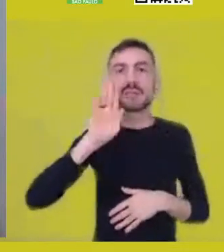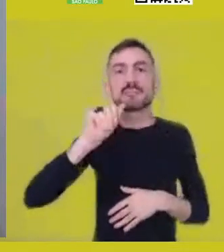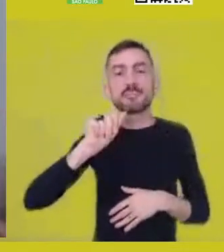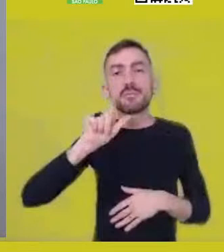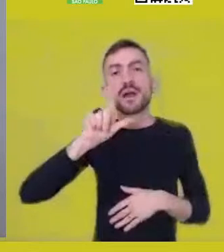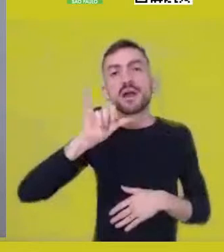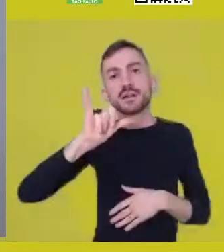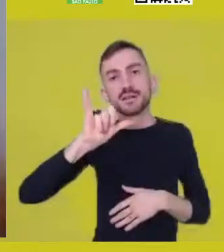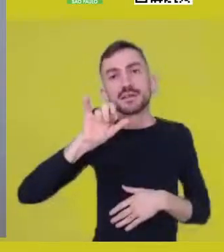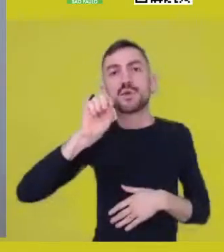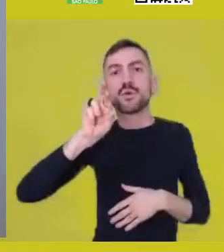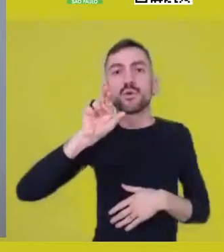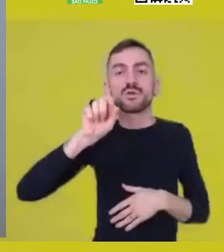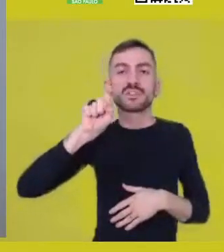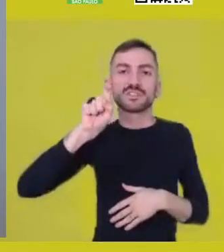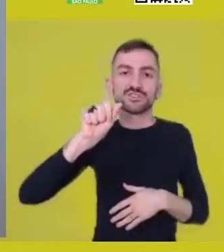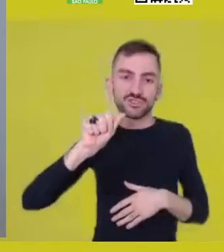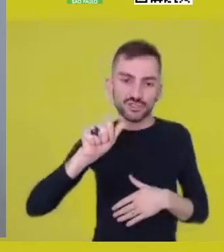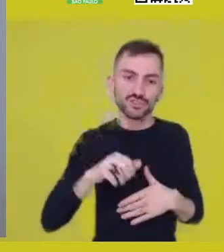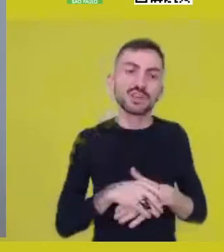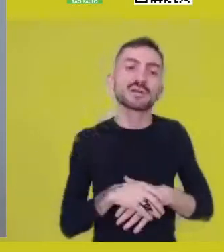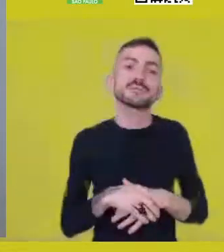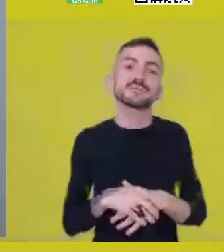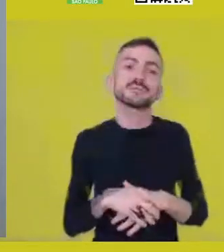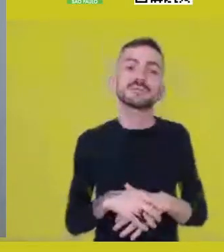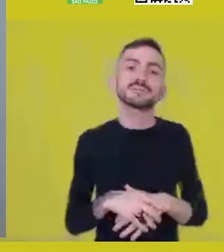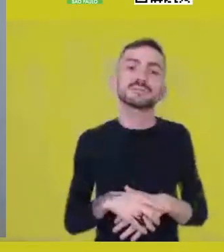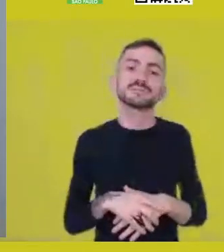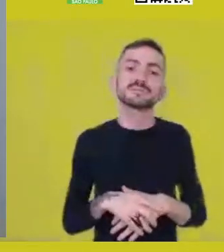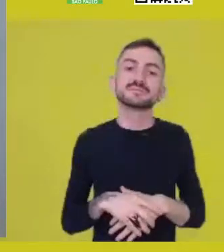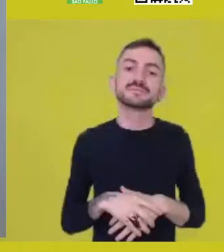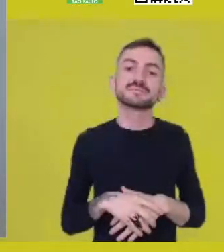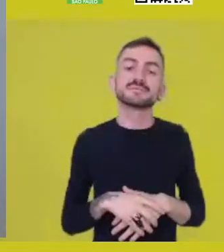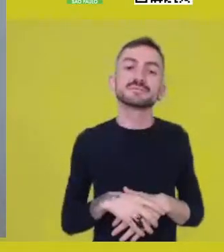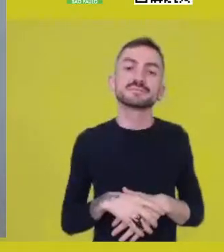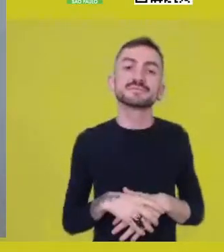meaning the settling of that energy.